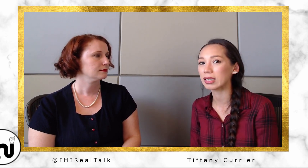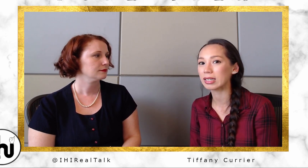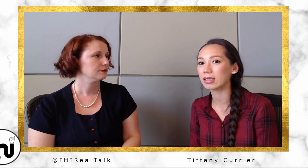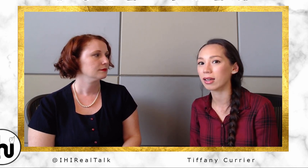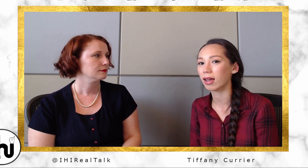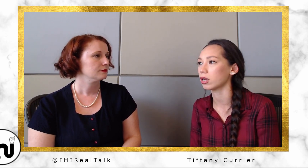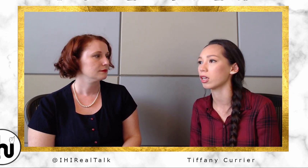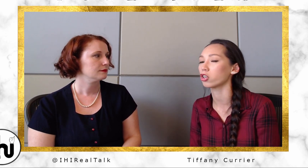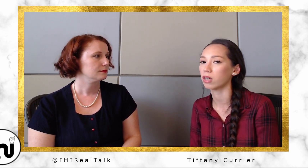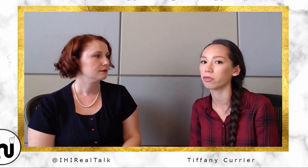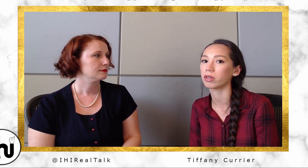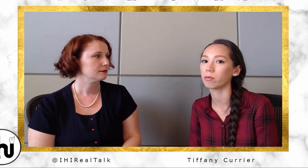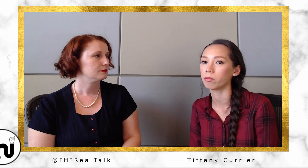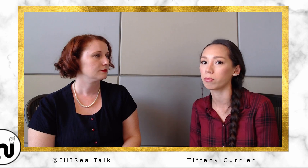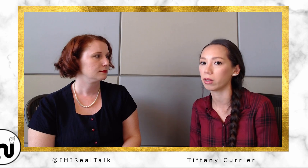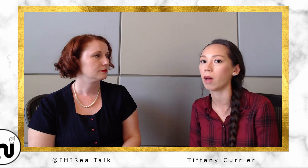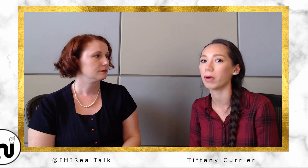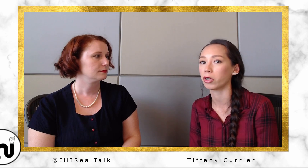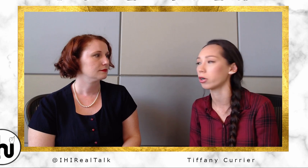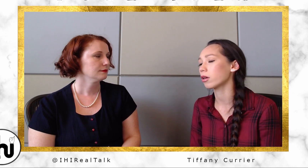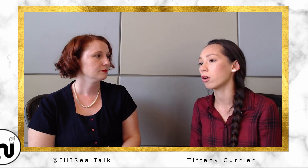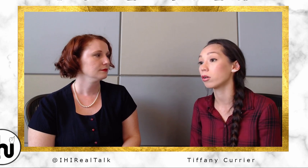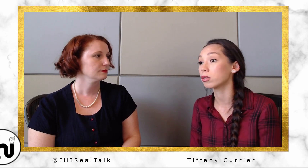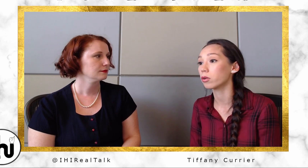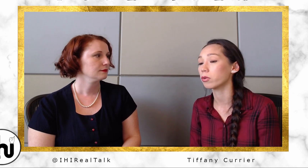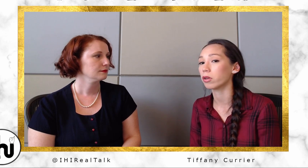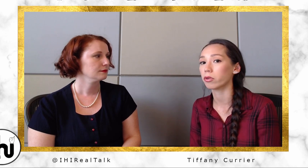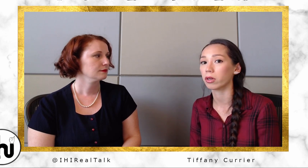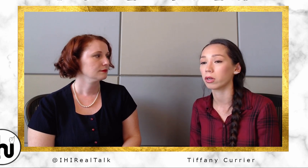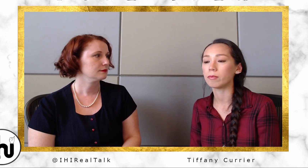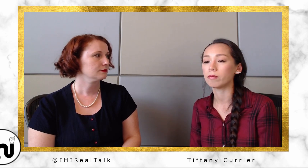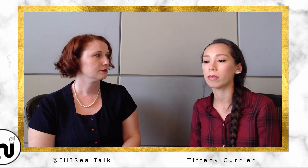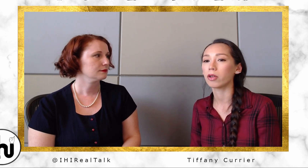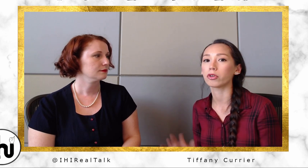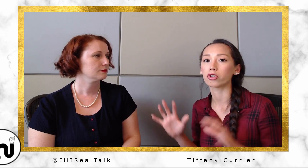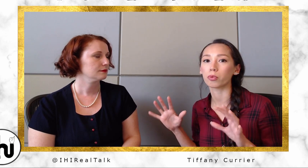And it could definitely be a lot better. Also the other thing, other interpreters